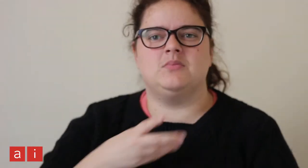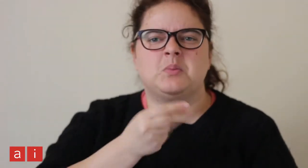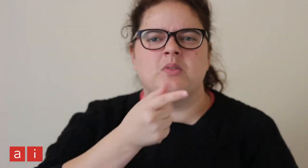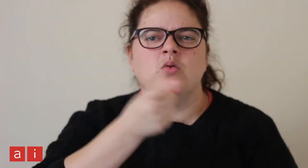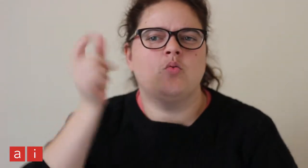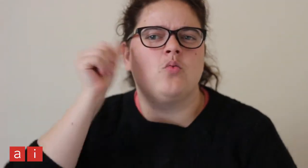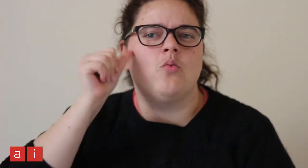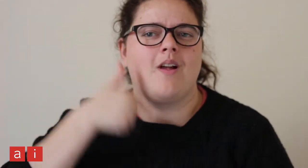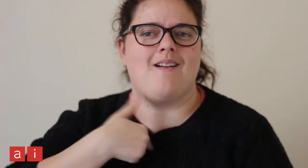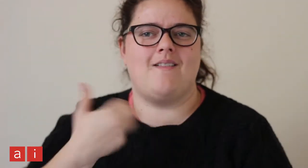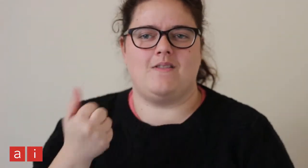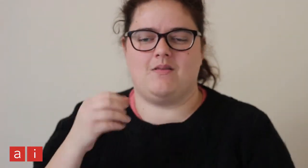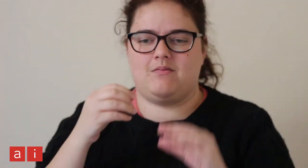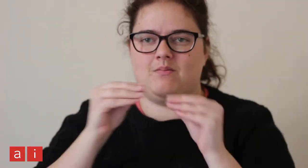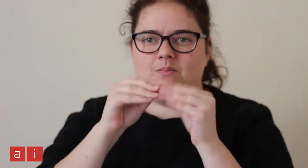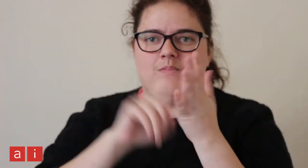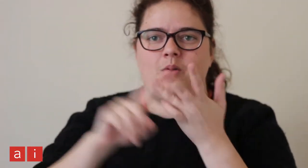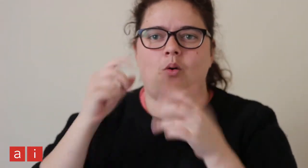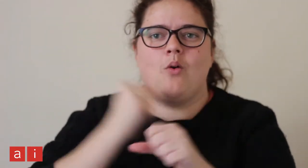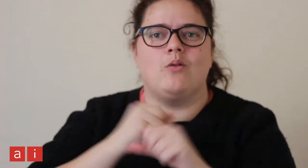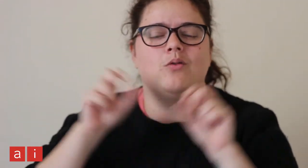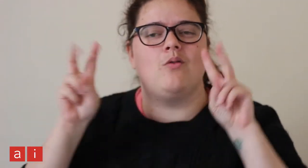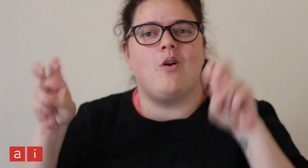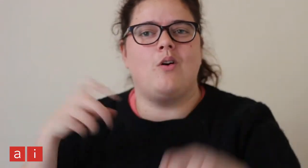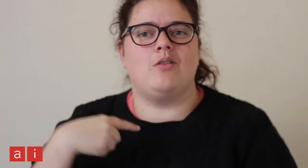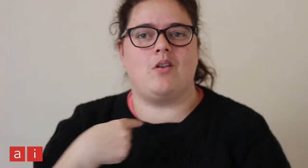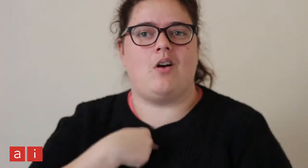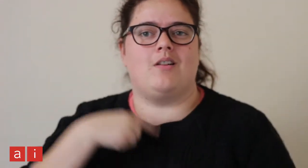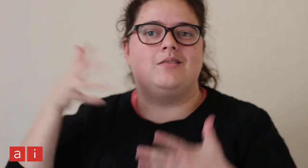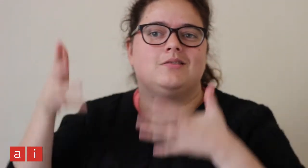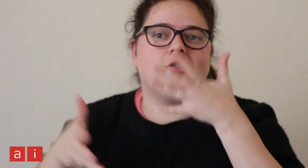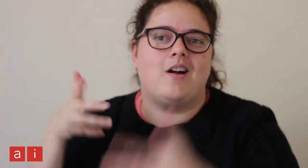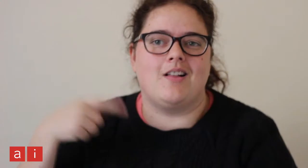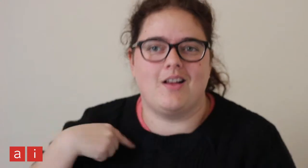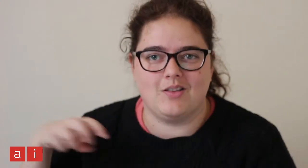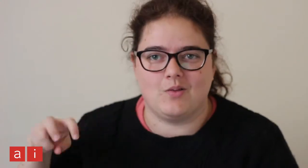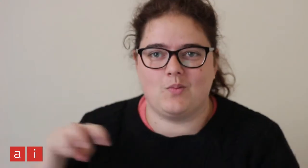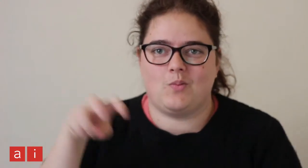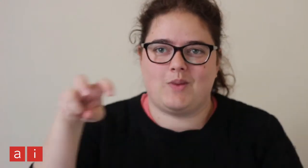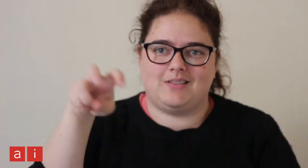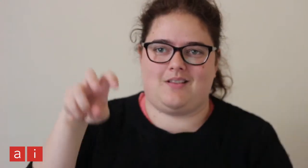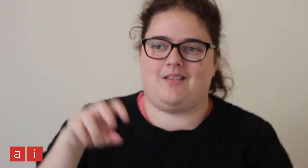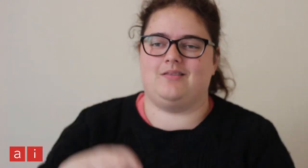Some of you know that I have a blog called "I Sign. I Wander."